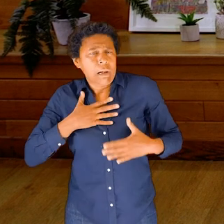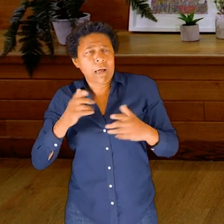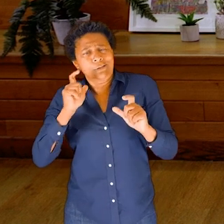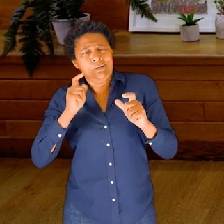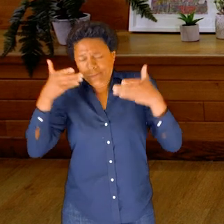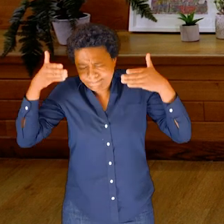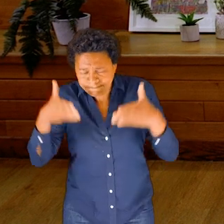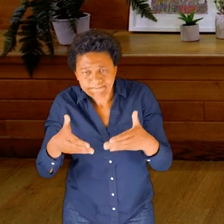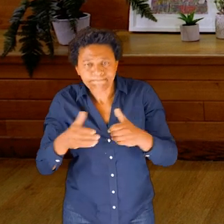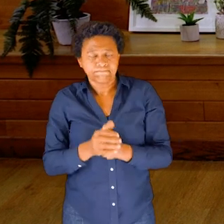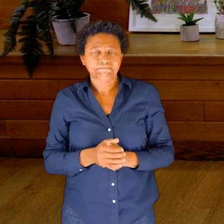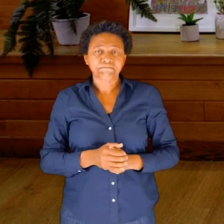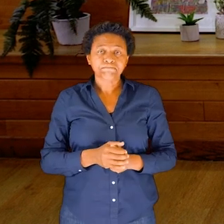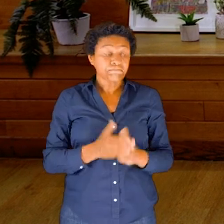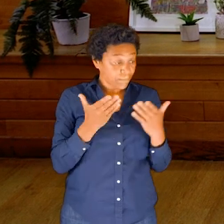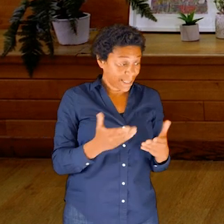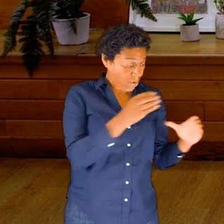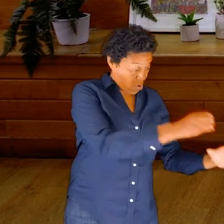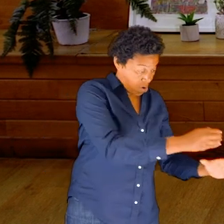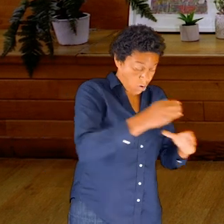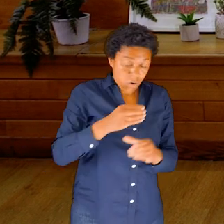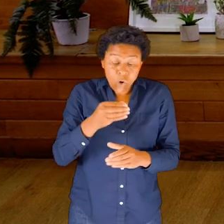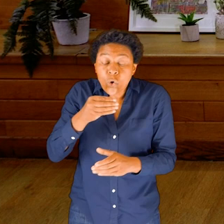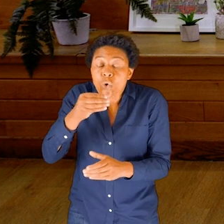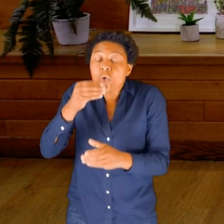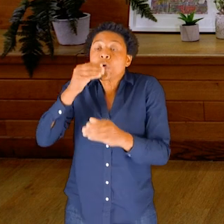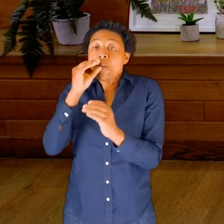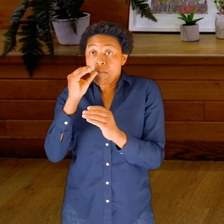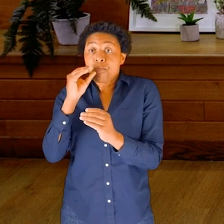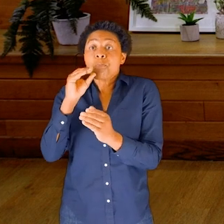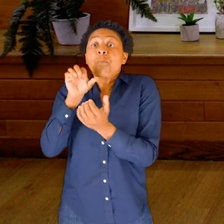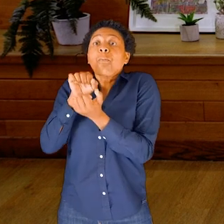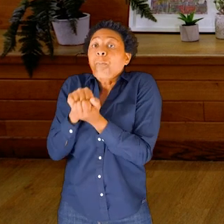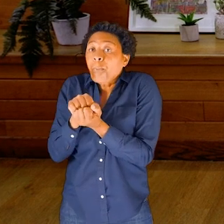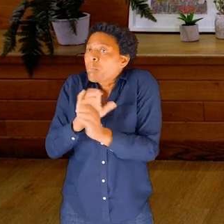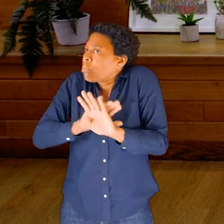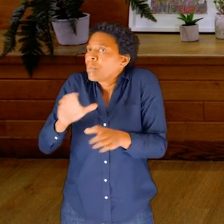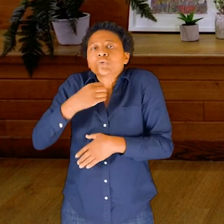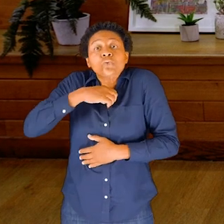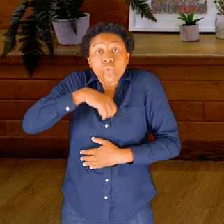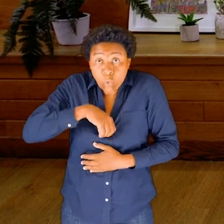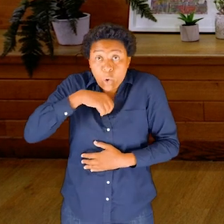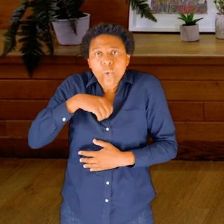So let’s take some water in. And remember don’t swallow, just hold it in your mouth.